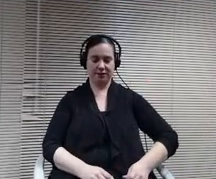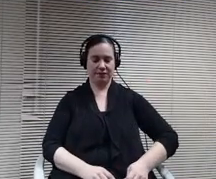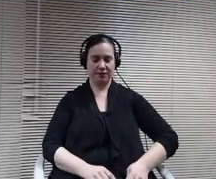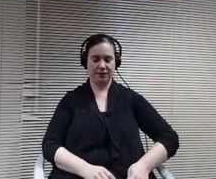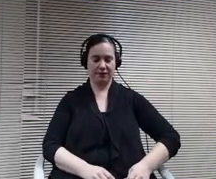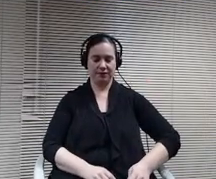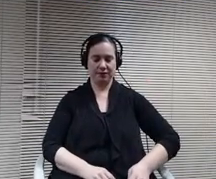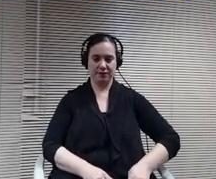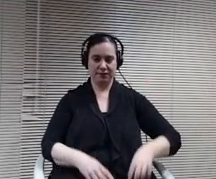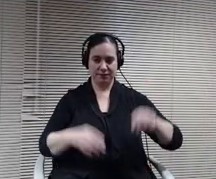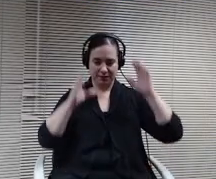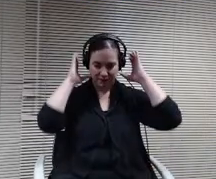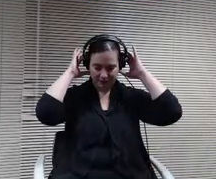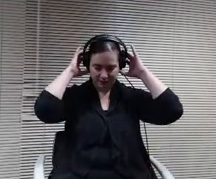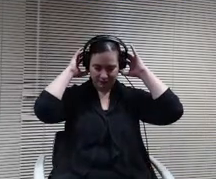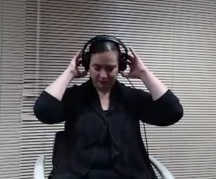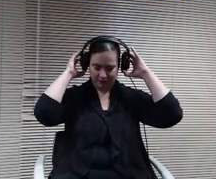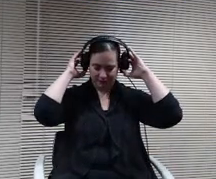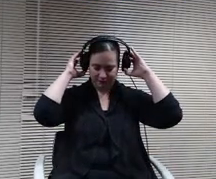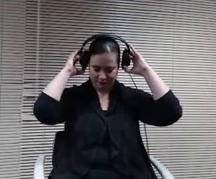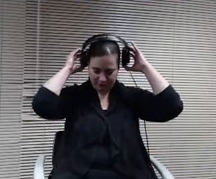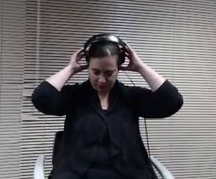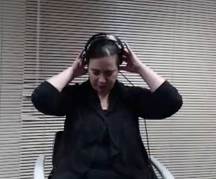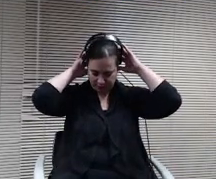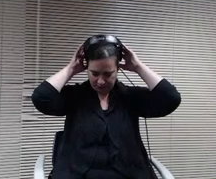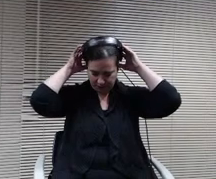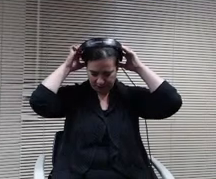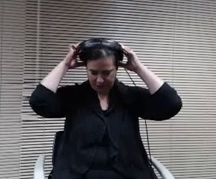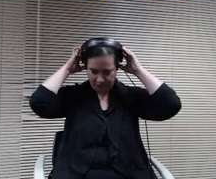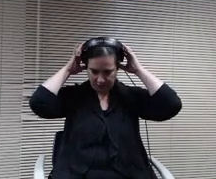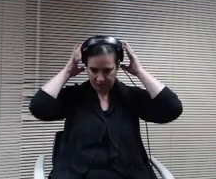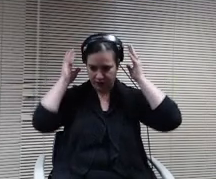the building itself. I was looking at the plans and some of